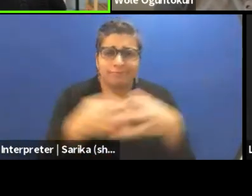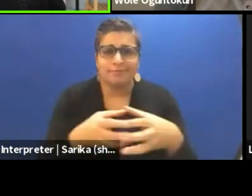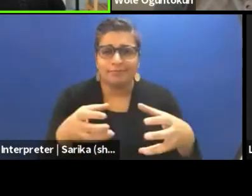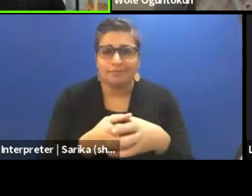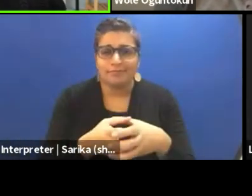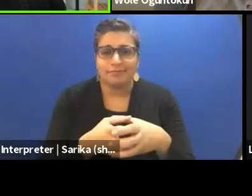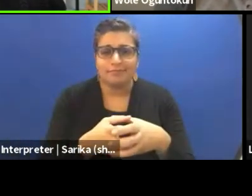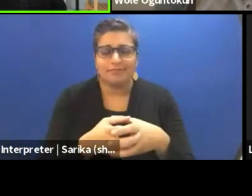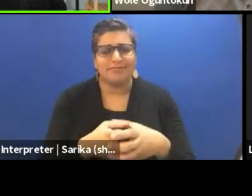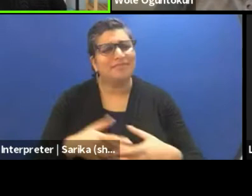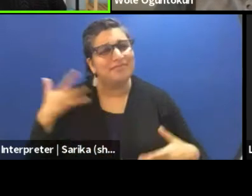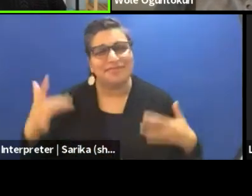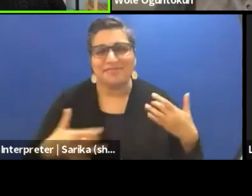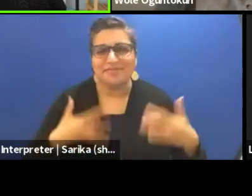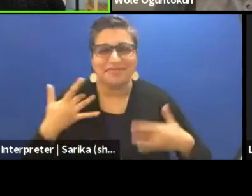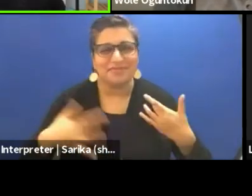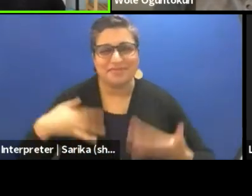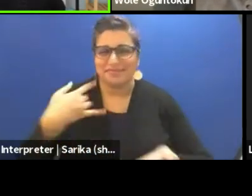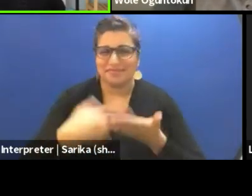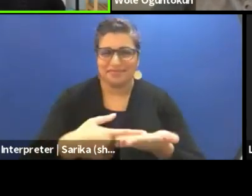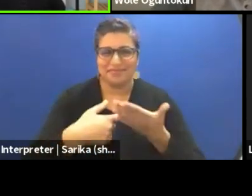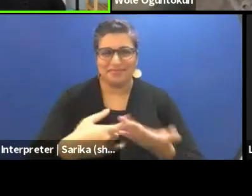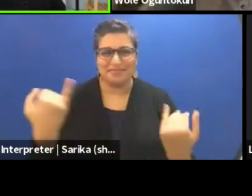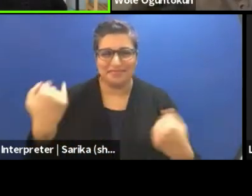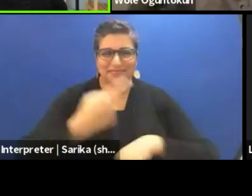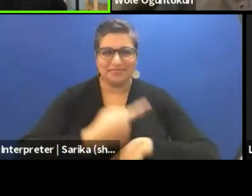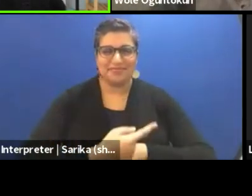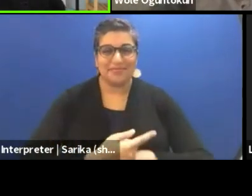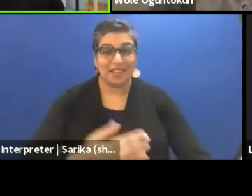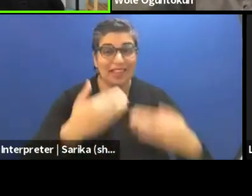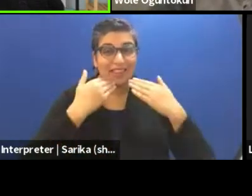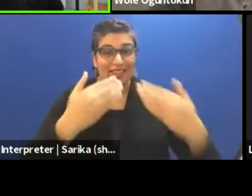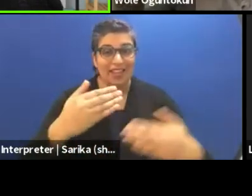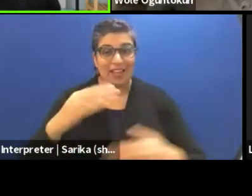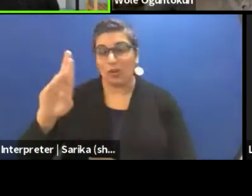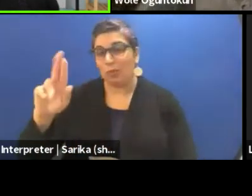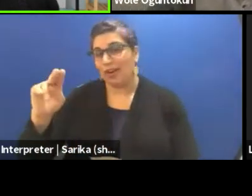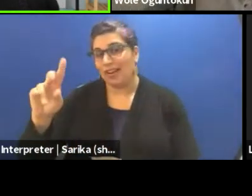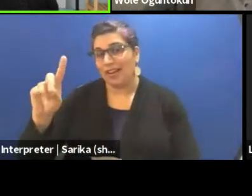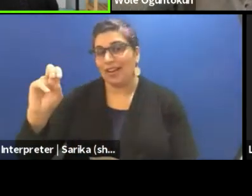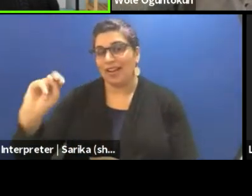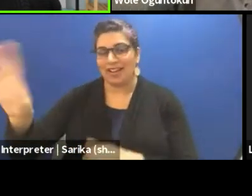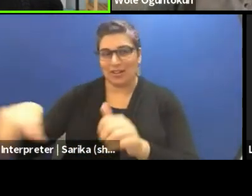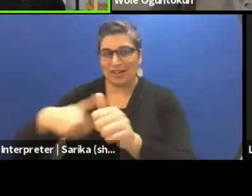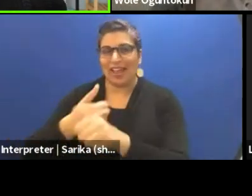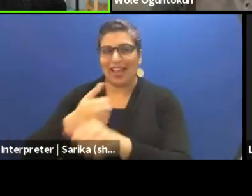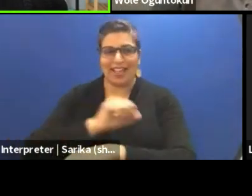Real excited about this conversation today. Thanks to Brandon, Brandon is there behind the screen